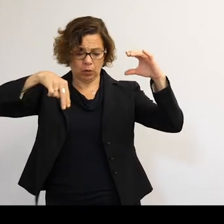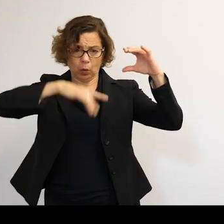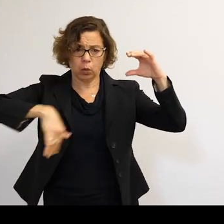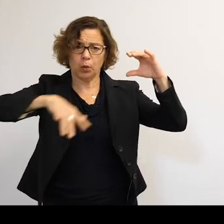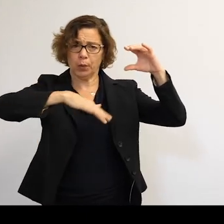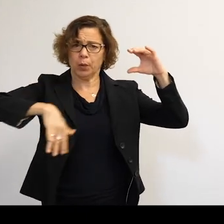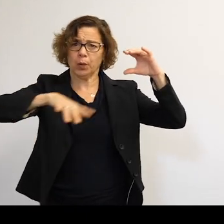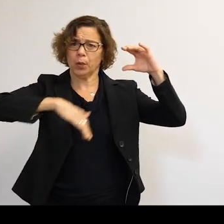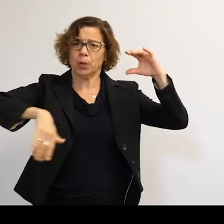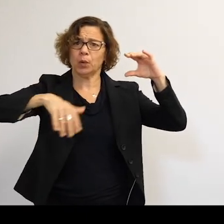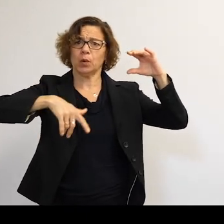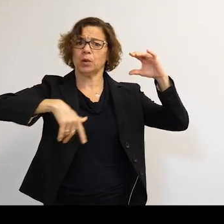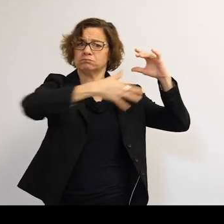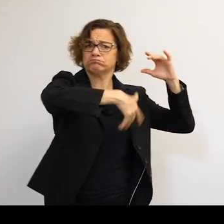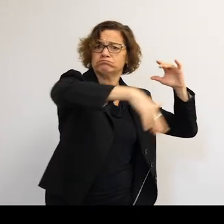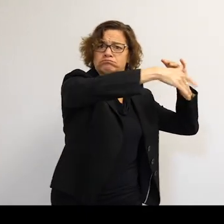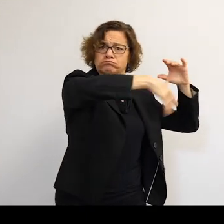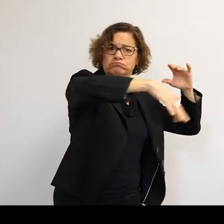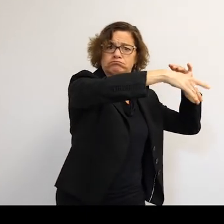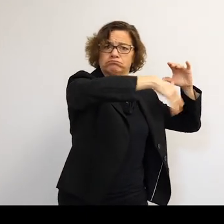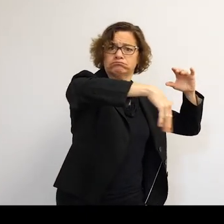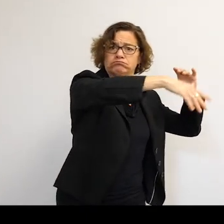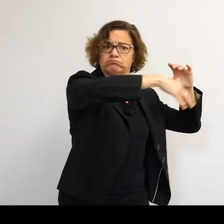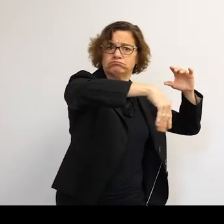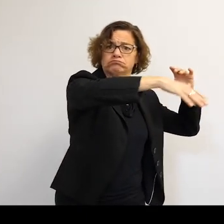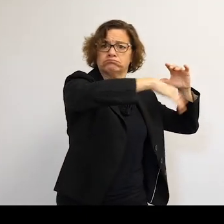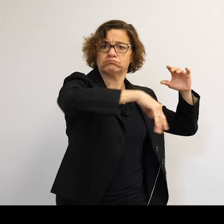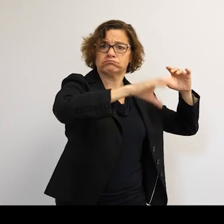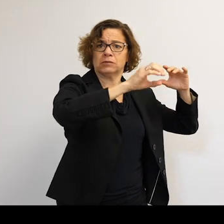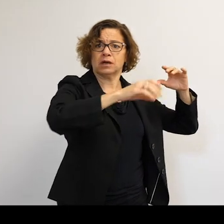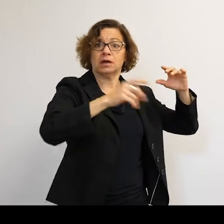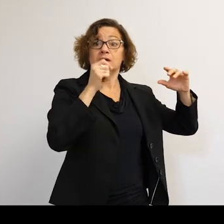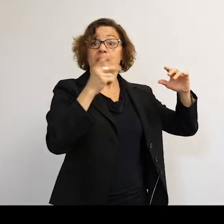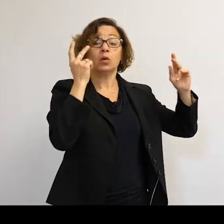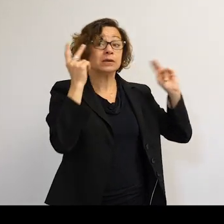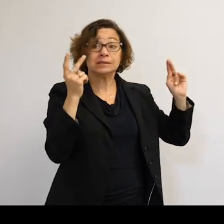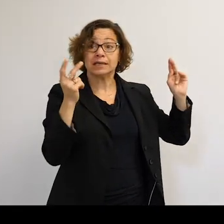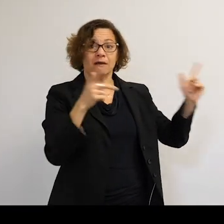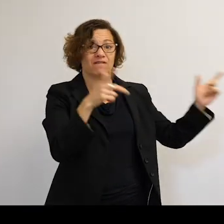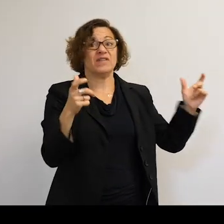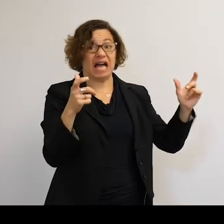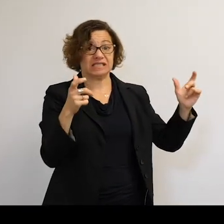So again, all these objects are in their correct orbits. Again, you wouldn't see them like this. They're moving very quickly, and they're very small.